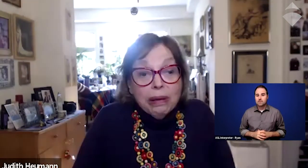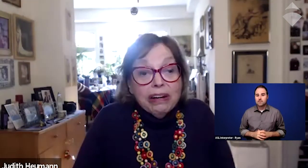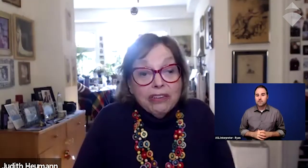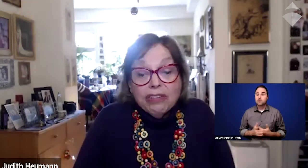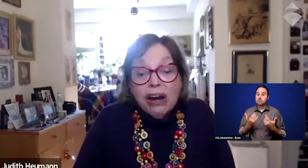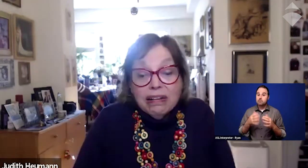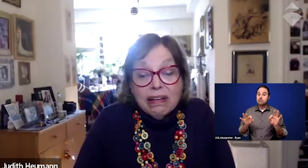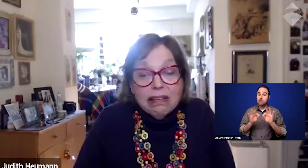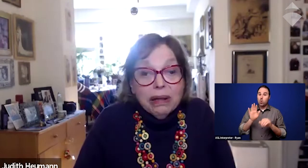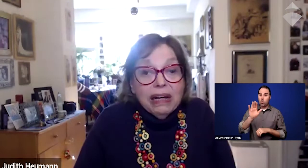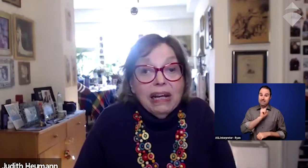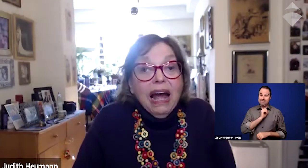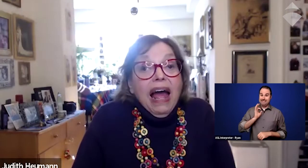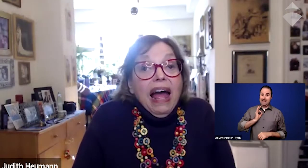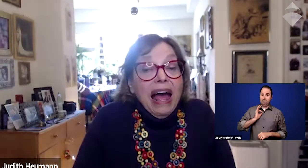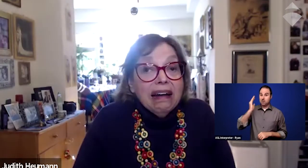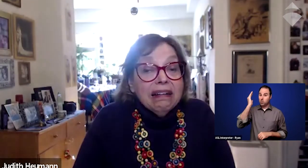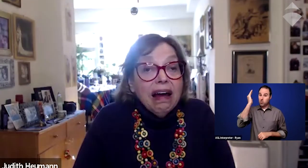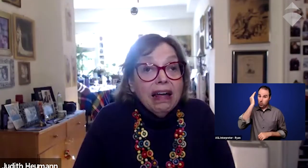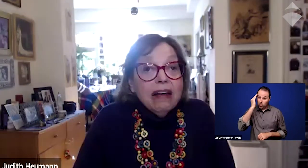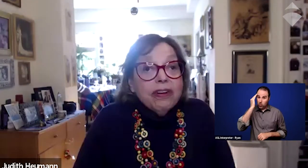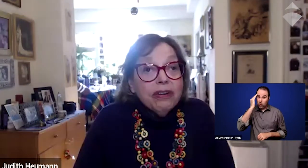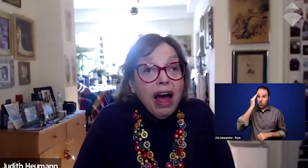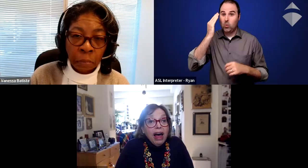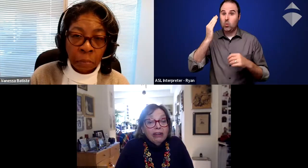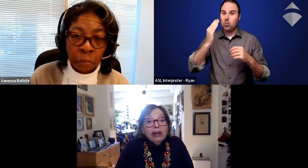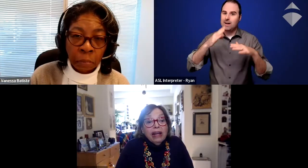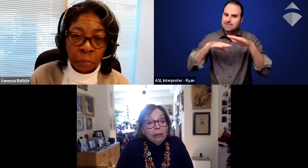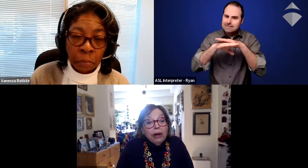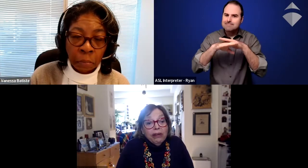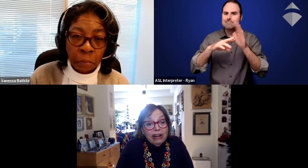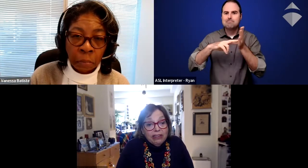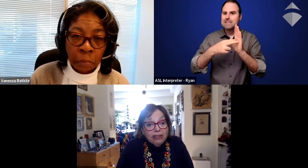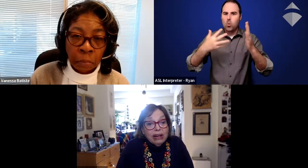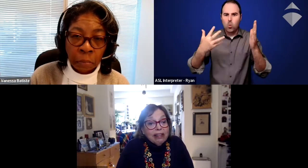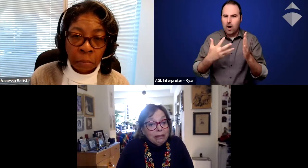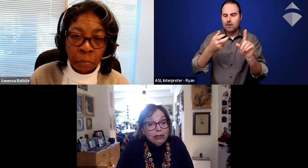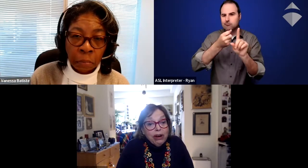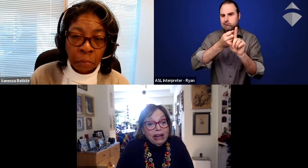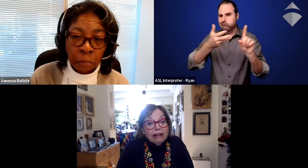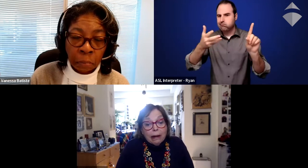about issues around accessibility and if they're not, looking at what you need to do to get them trained.